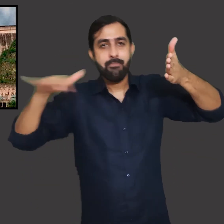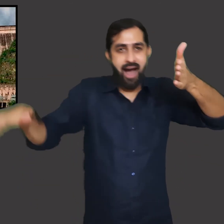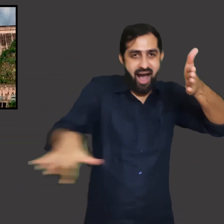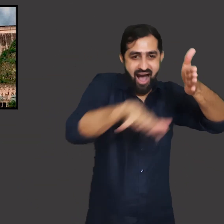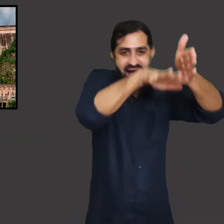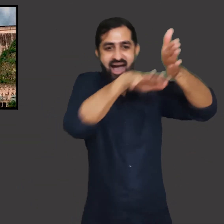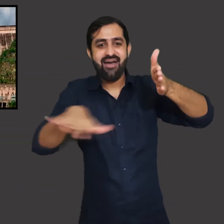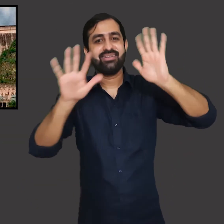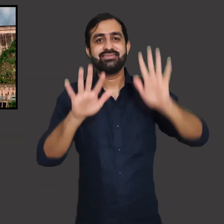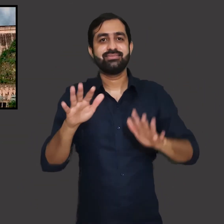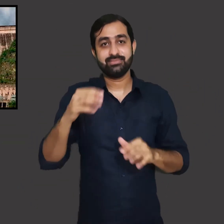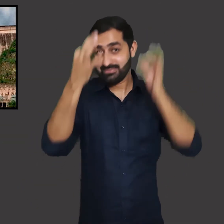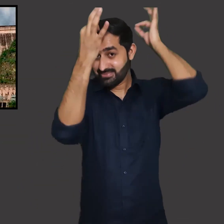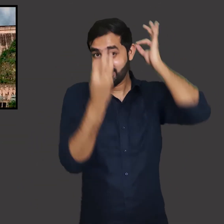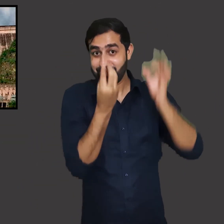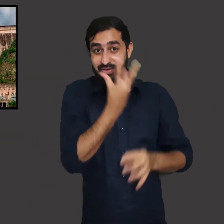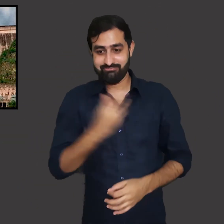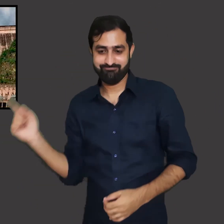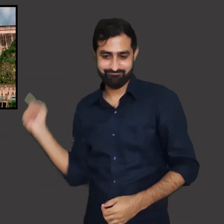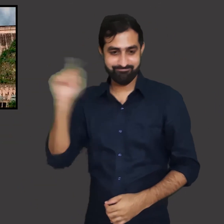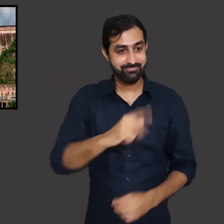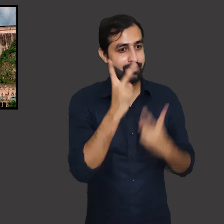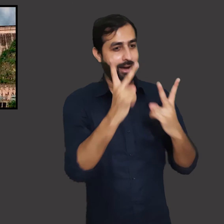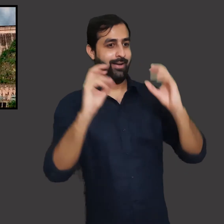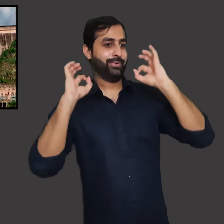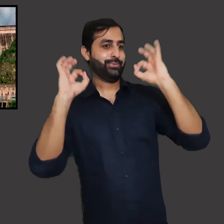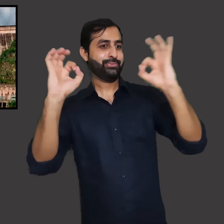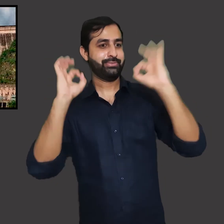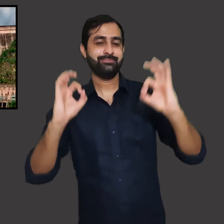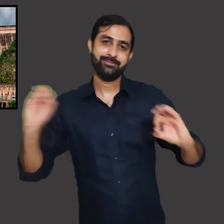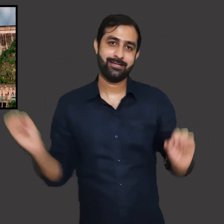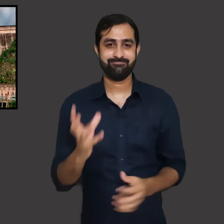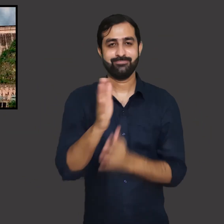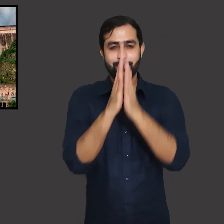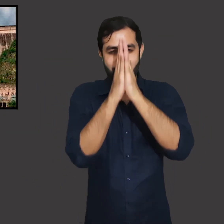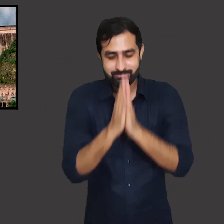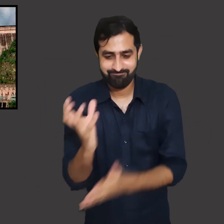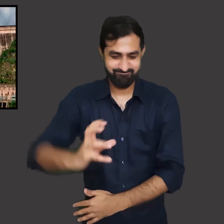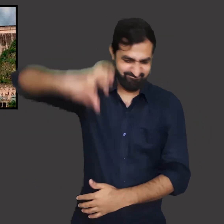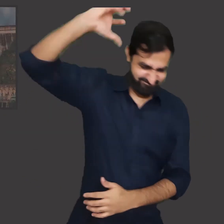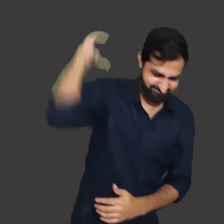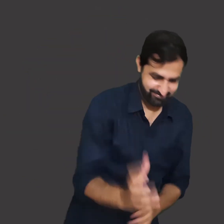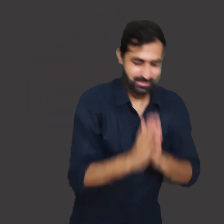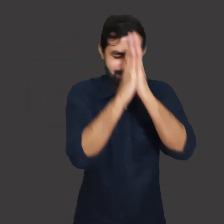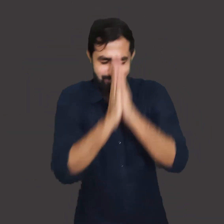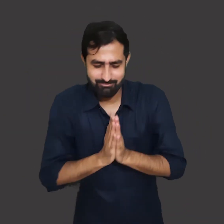Pandit Jawaharlal Nehru was invited to inaugurate the Bhakra-Nangal Dam. On that day,